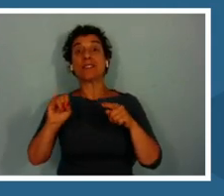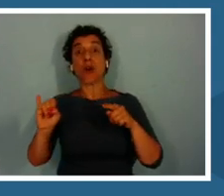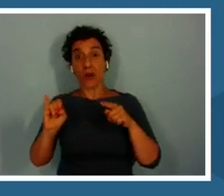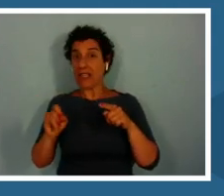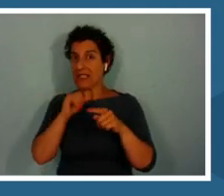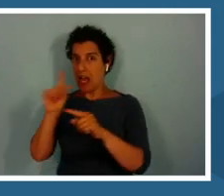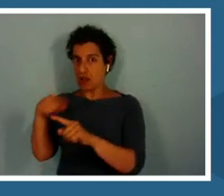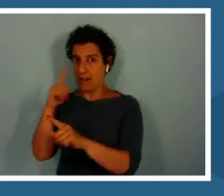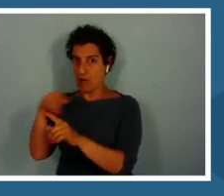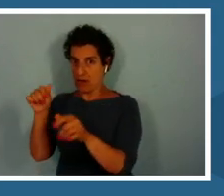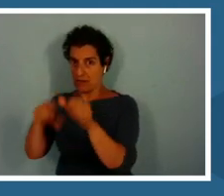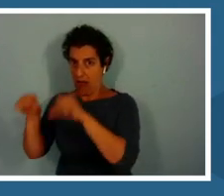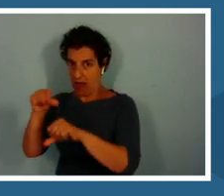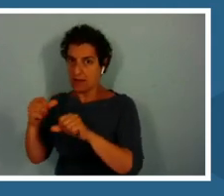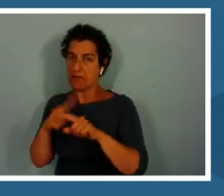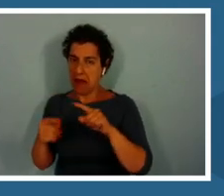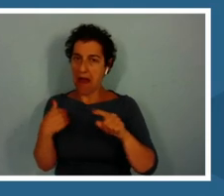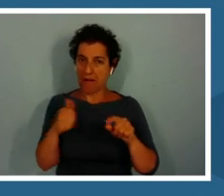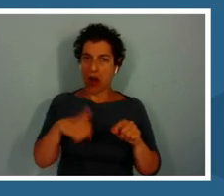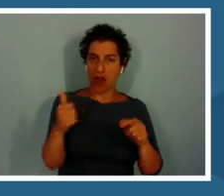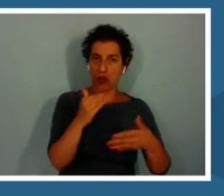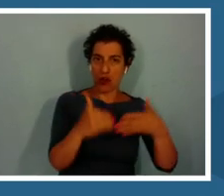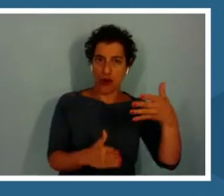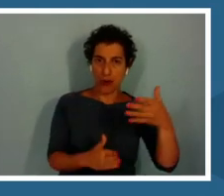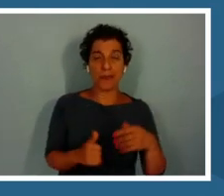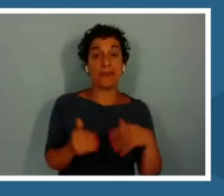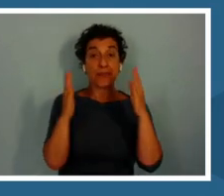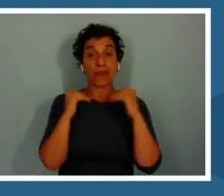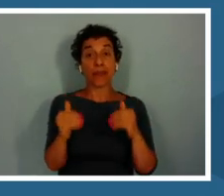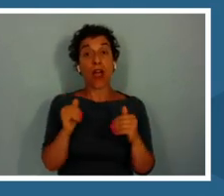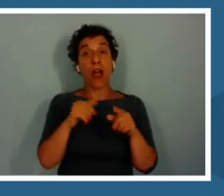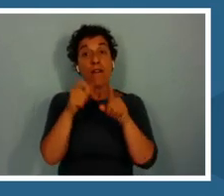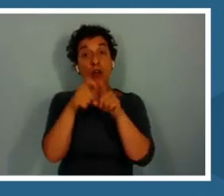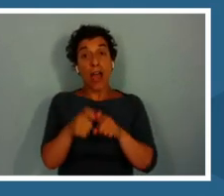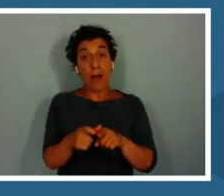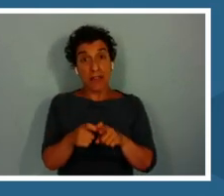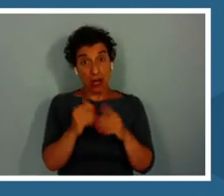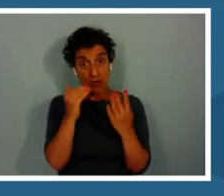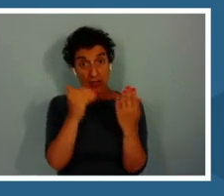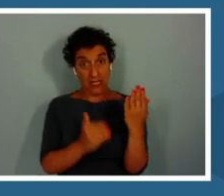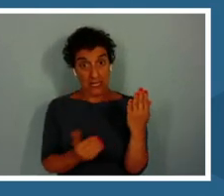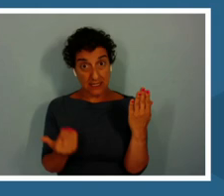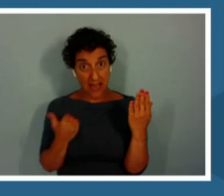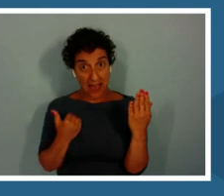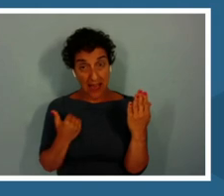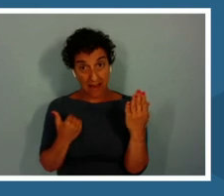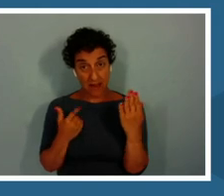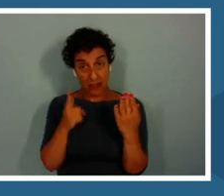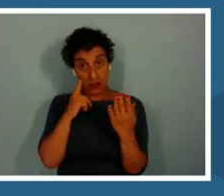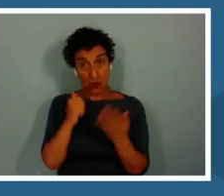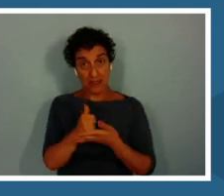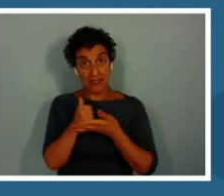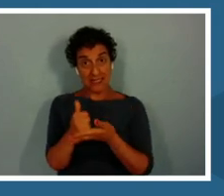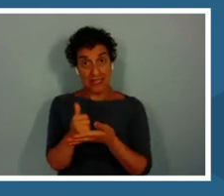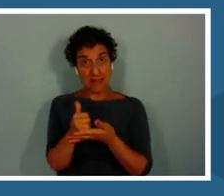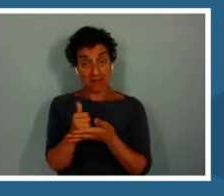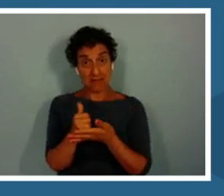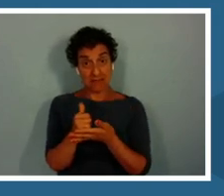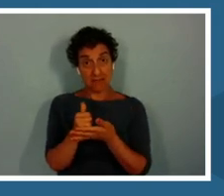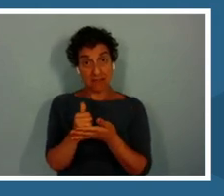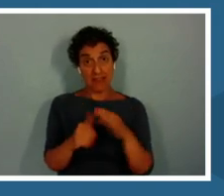Is there a vocabulary list to assisted -- to assist the elementary classes?